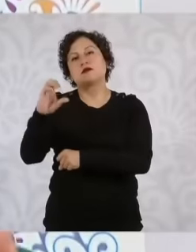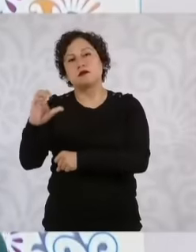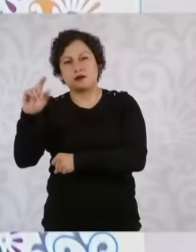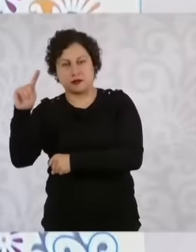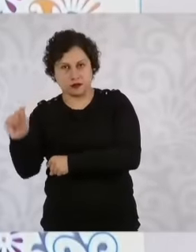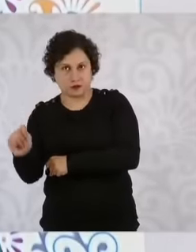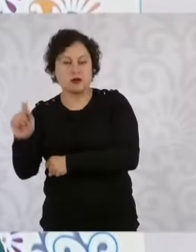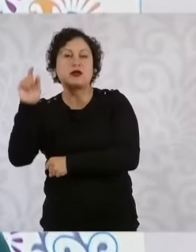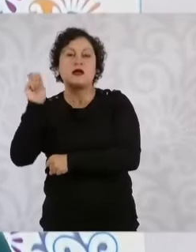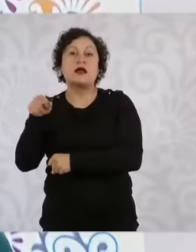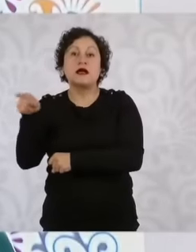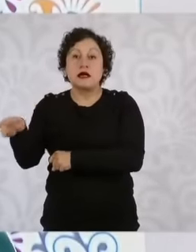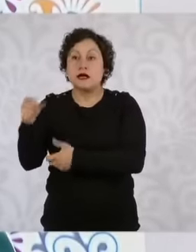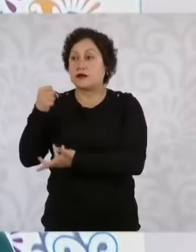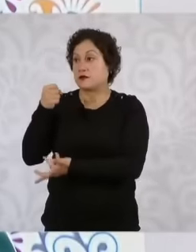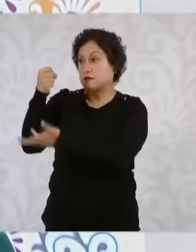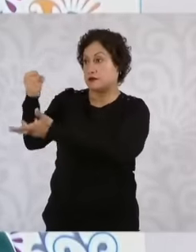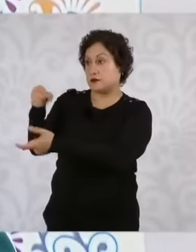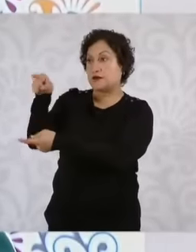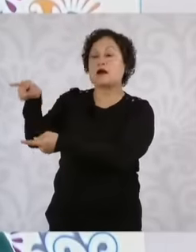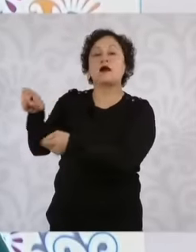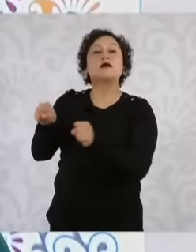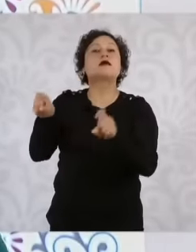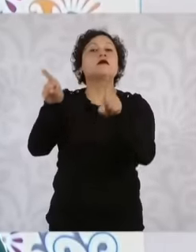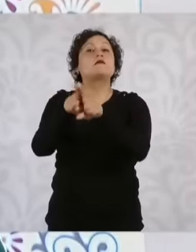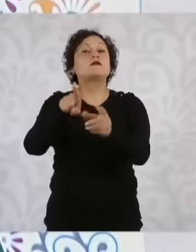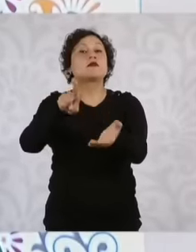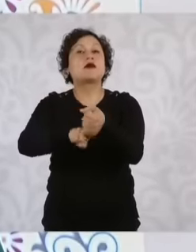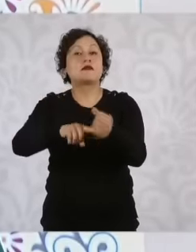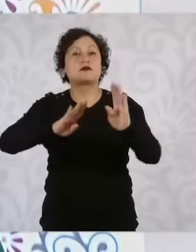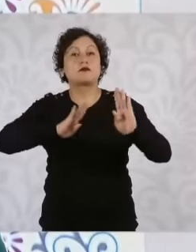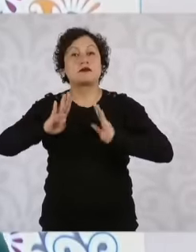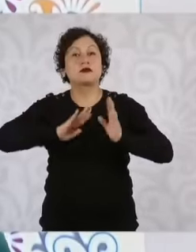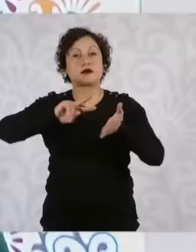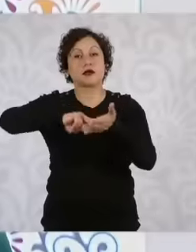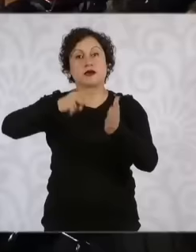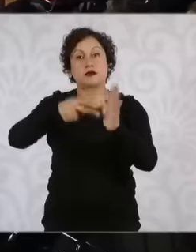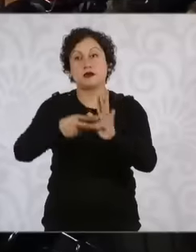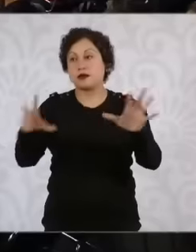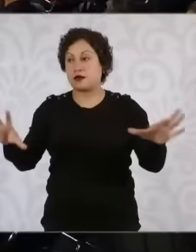be a collaboration with military engineers so that these works can be carried out